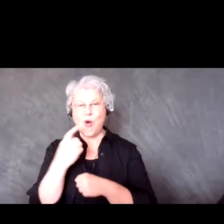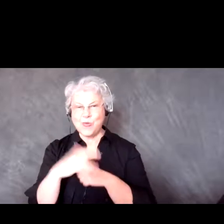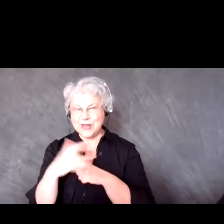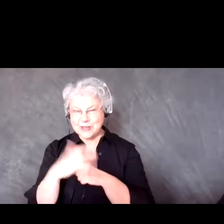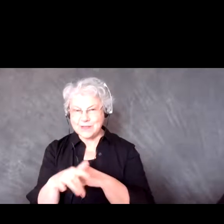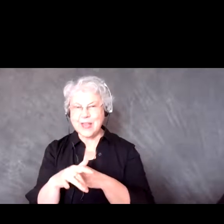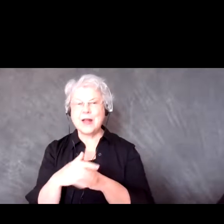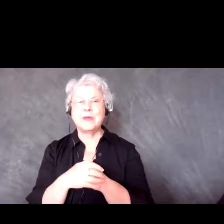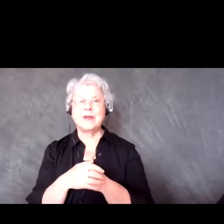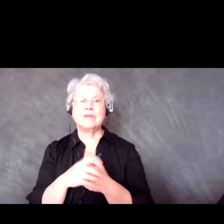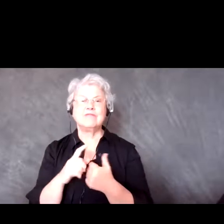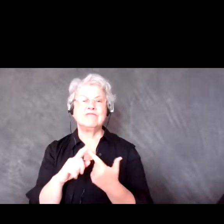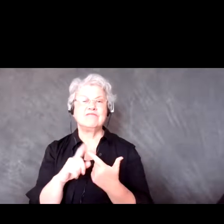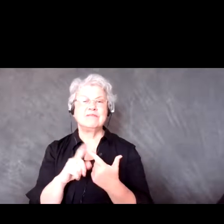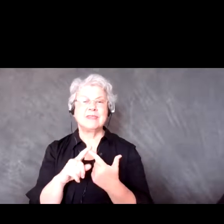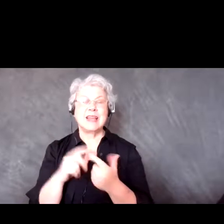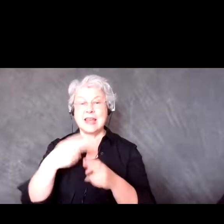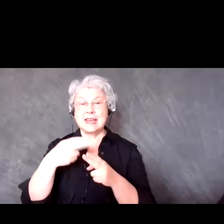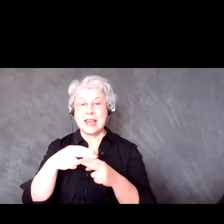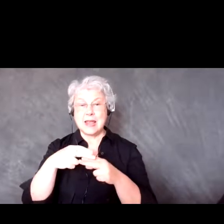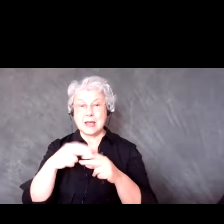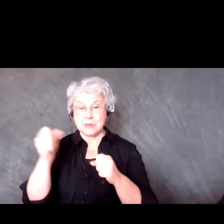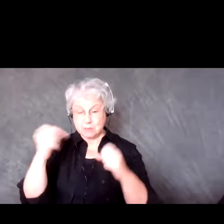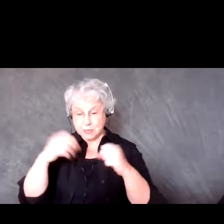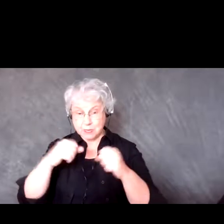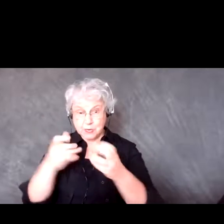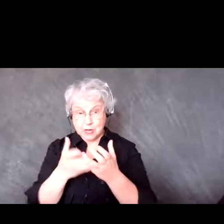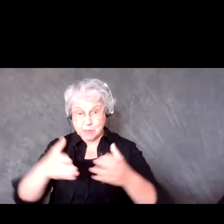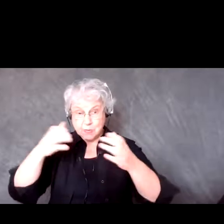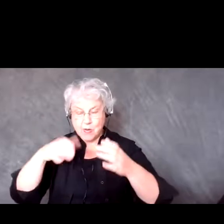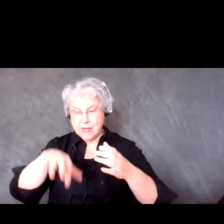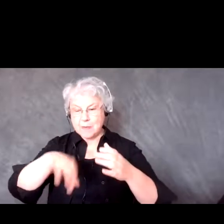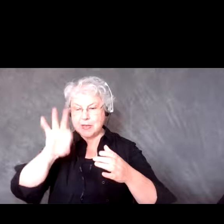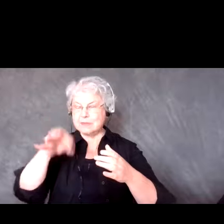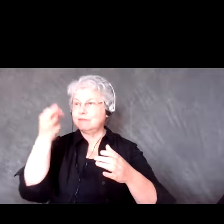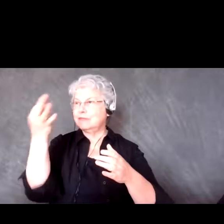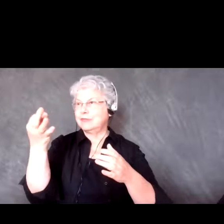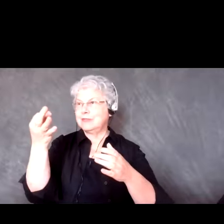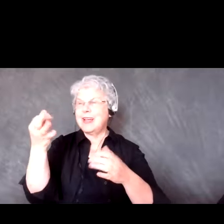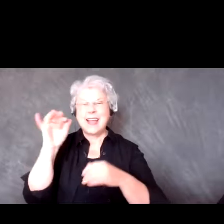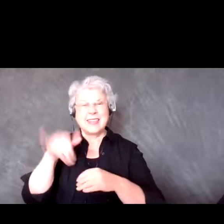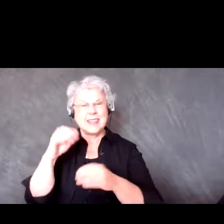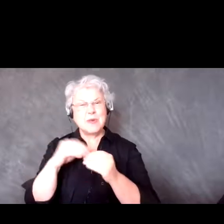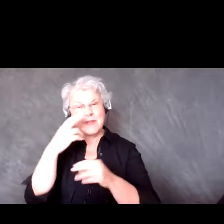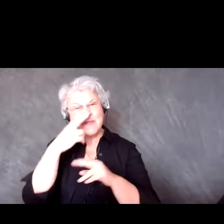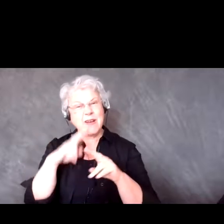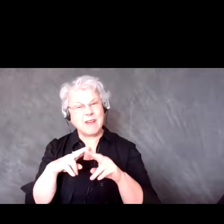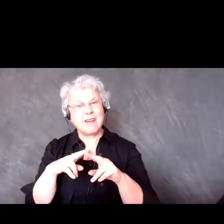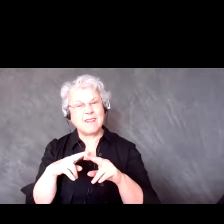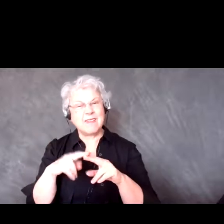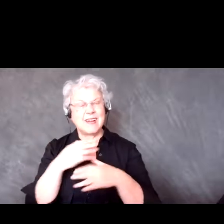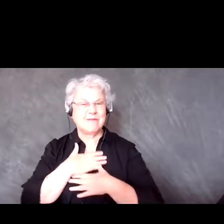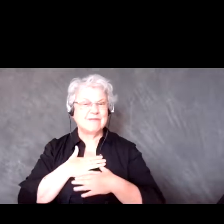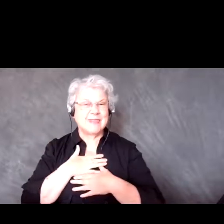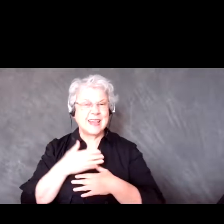making drawing names a little bit more fun and engaging than just drawing names out of a hat